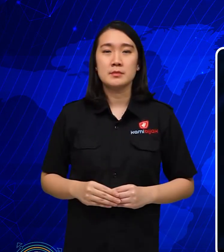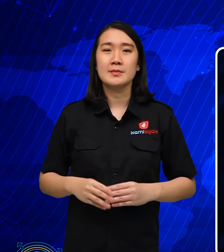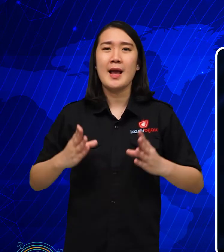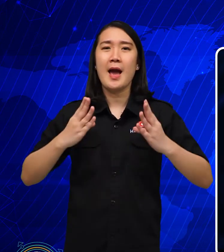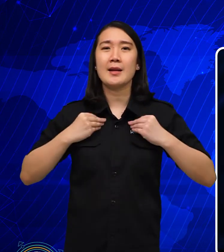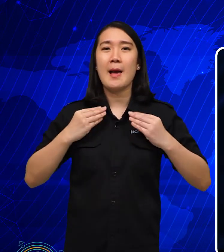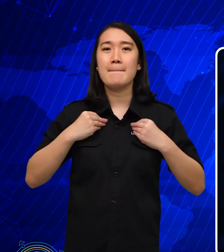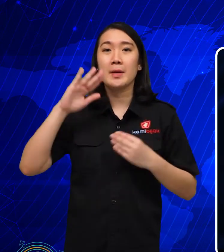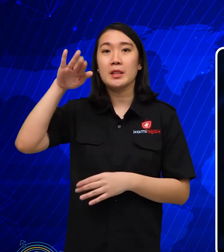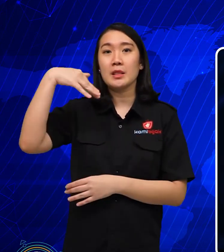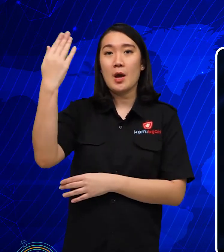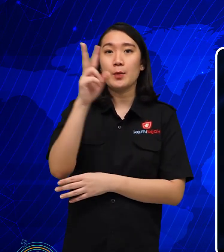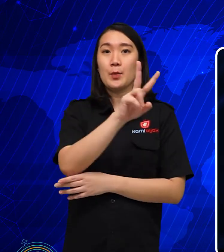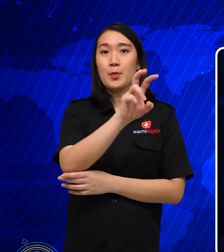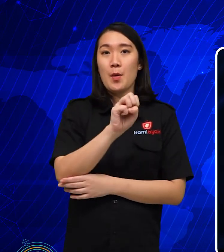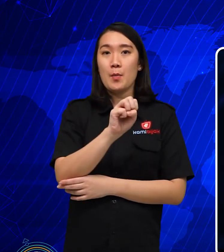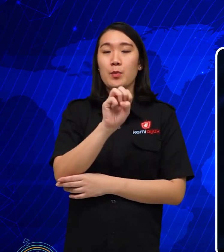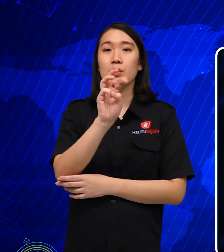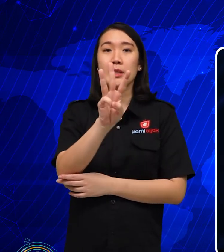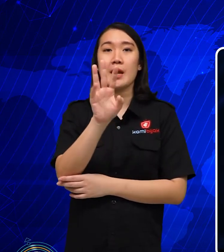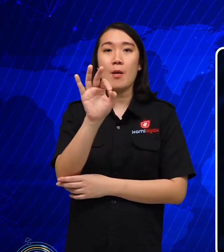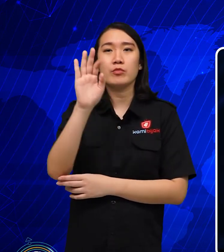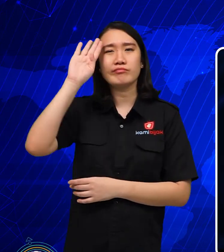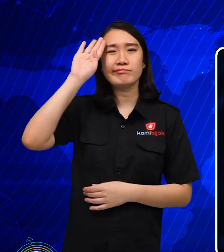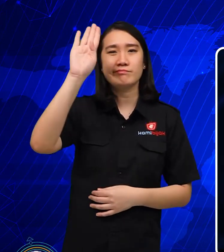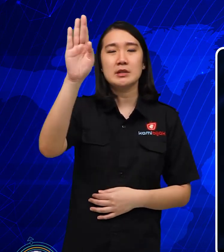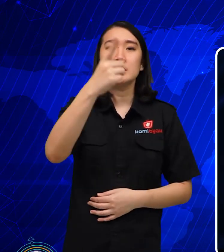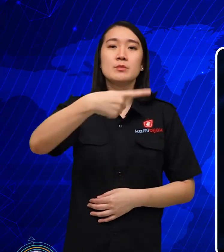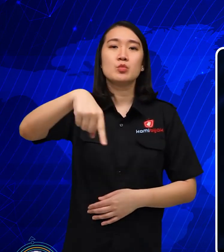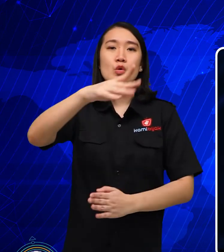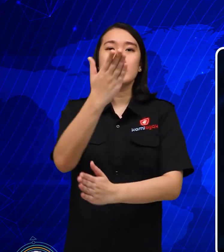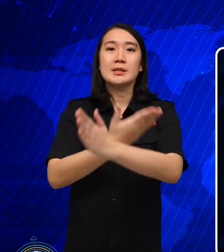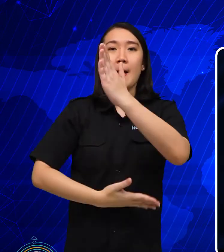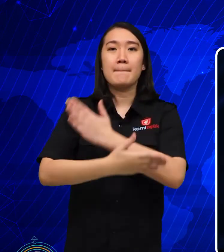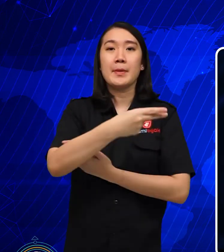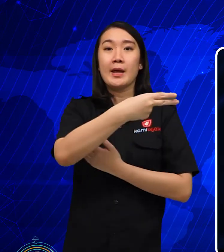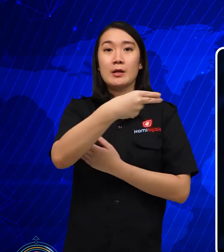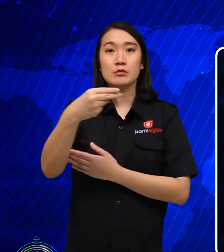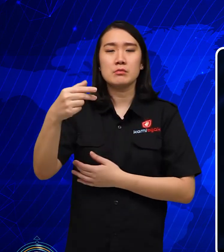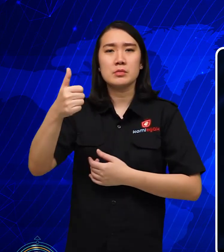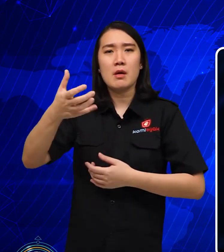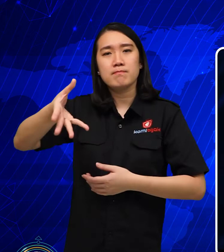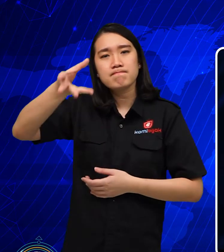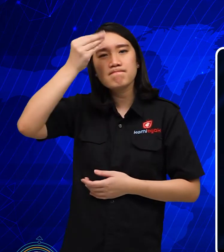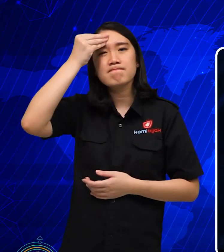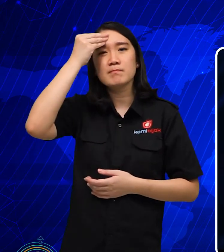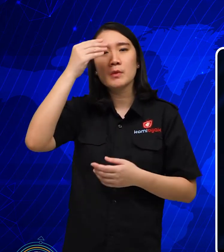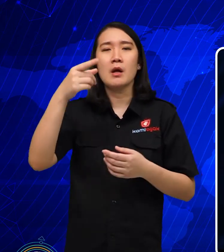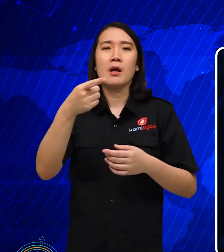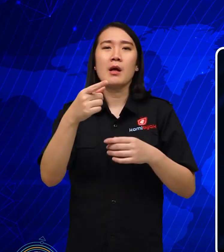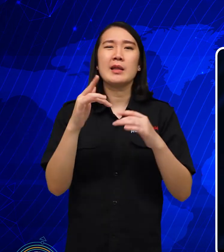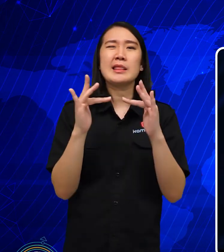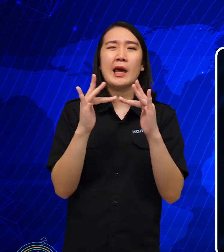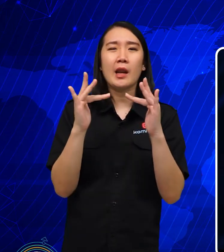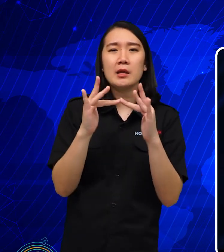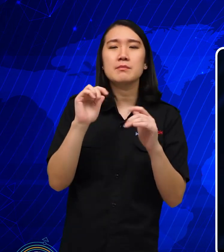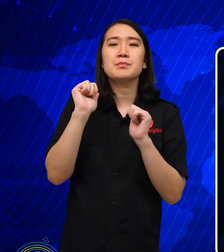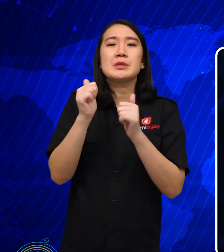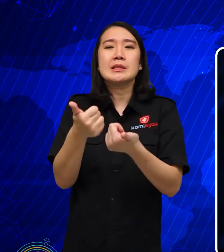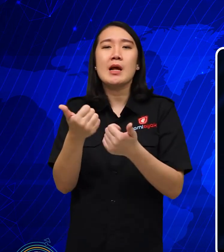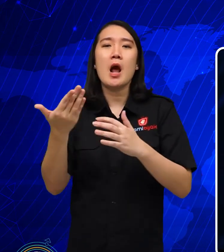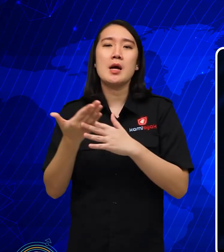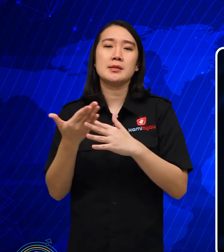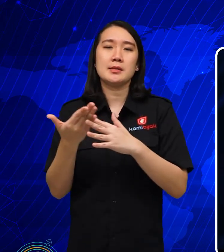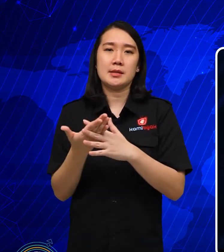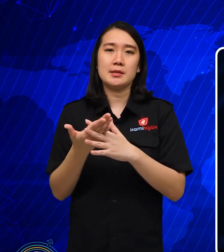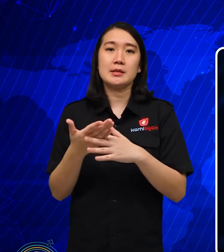Hope by 2030 that all Indonesians with Disabilities understand the internet and can access it.